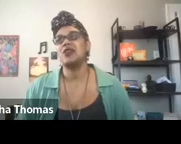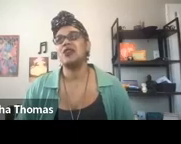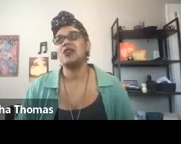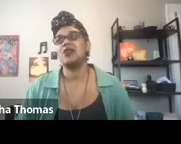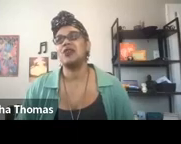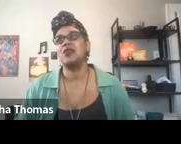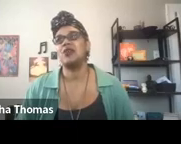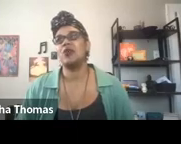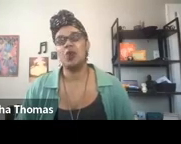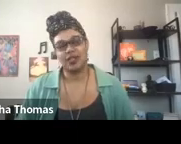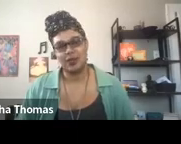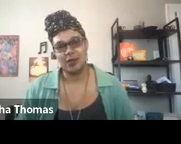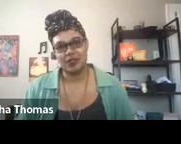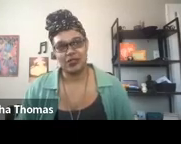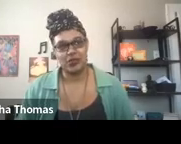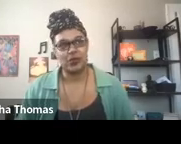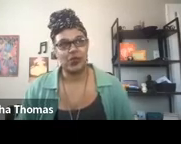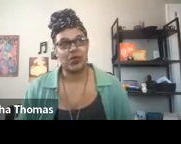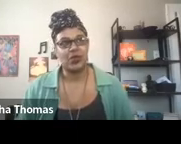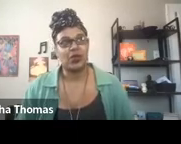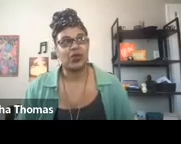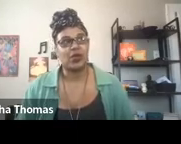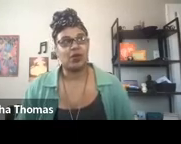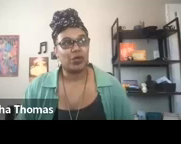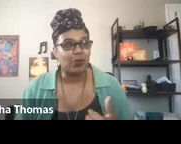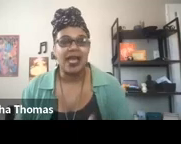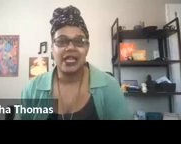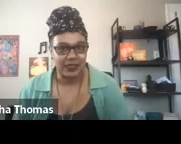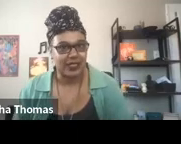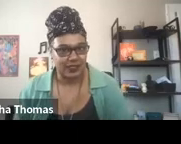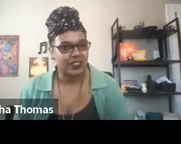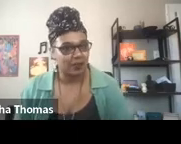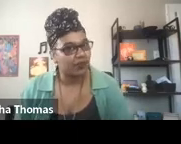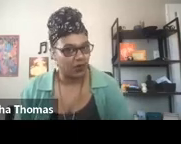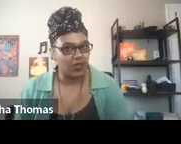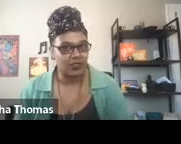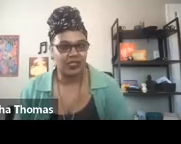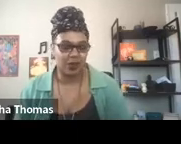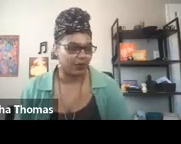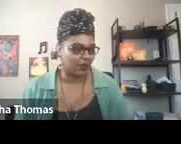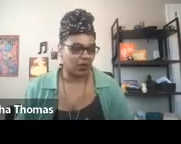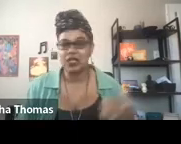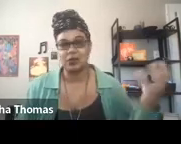And so, we want to be able to push back against that system. Of course, that's part of the work.